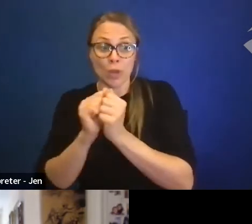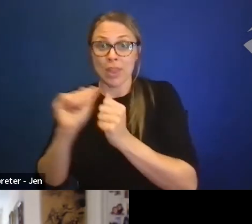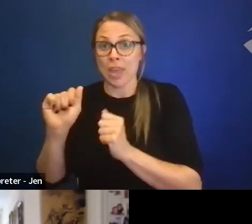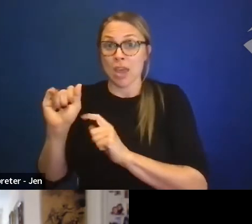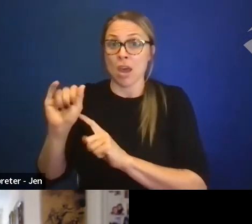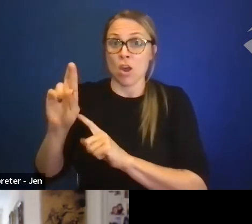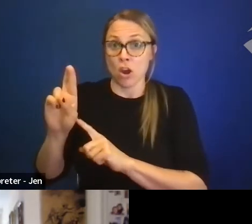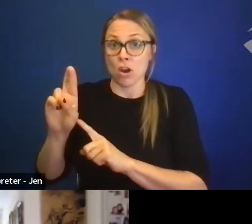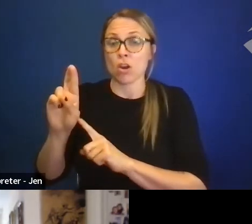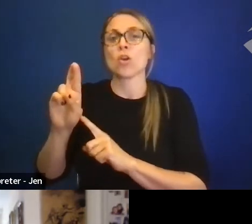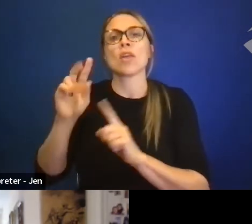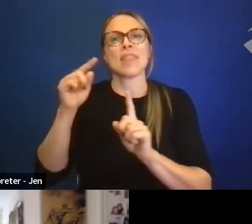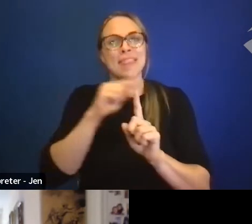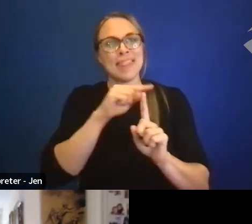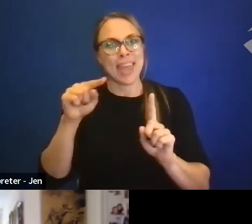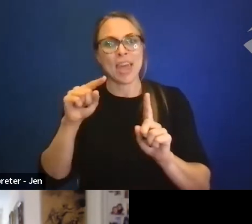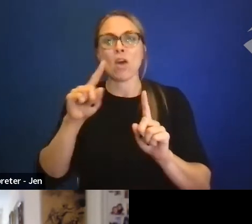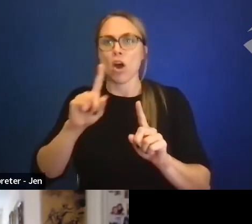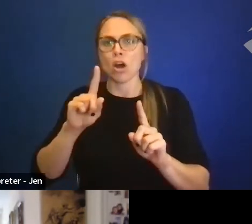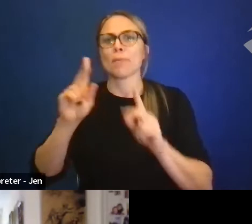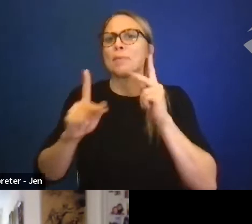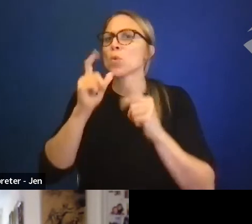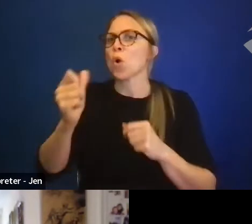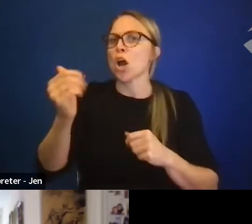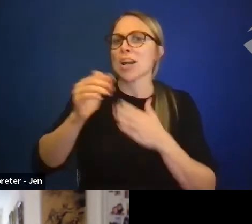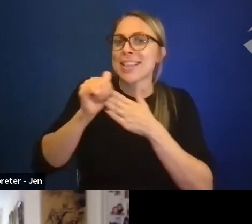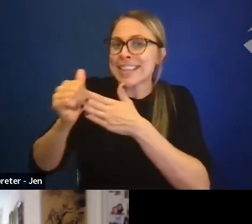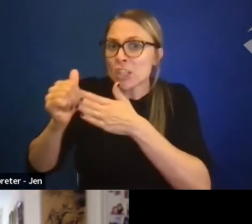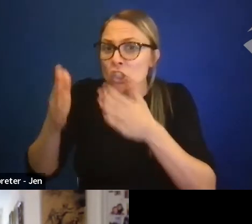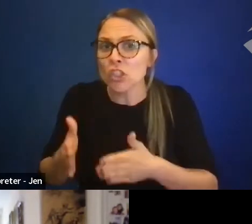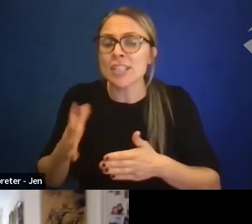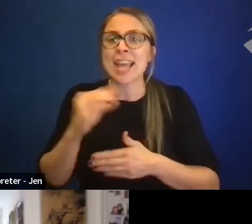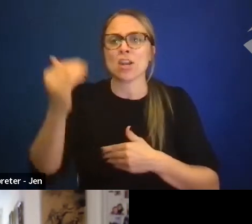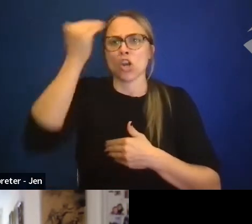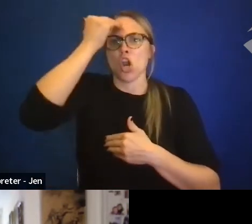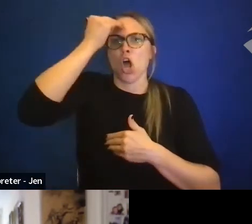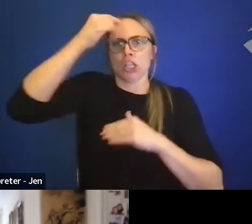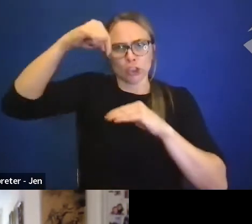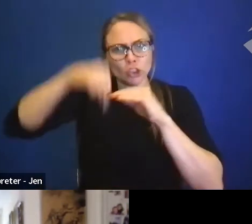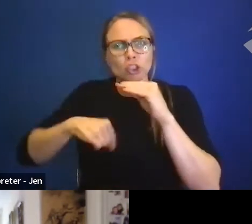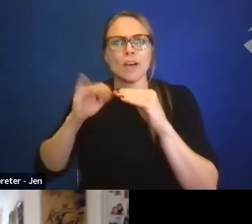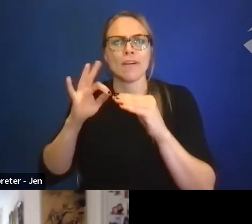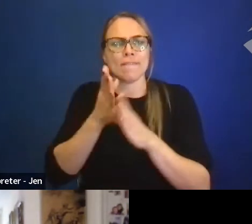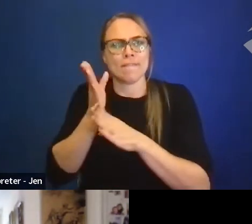and people of knowledge in the field. Yeah and we definitely are about putting evidence